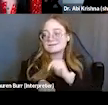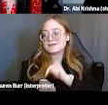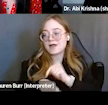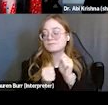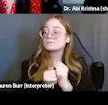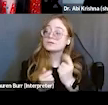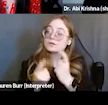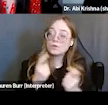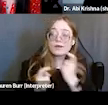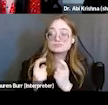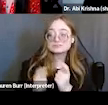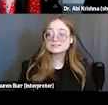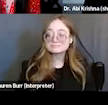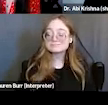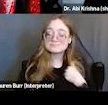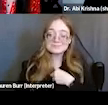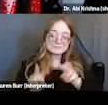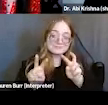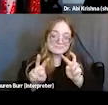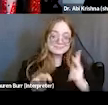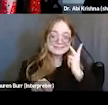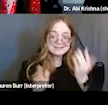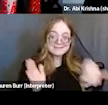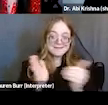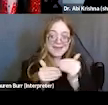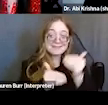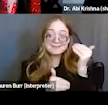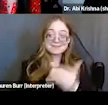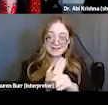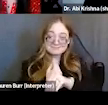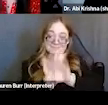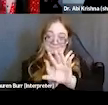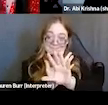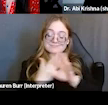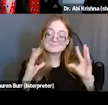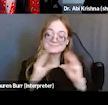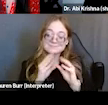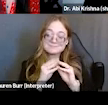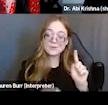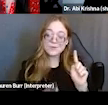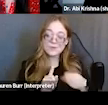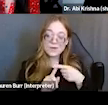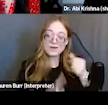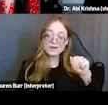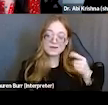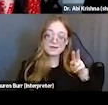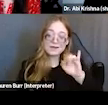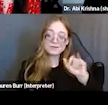and we look forward to seeing you again on our next webinar which will be April 25th, and that'll be on building and sustaining relationships